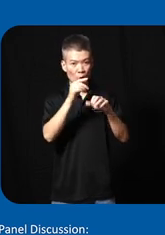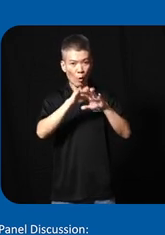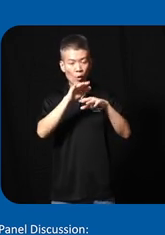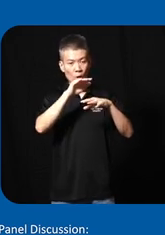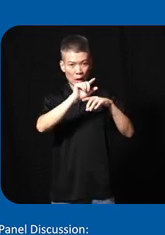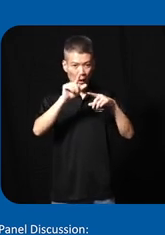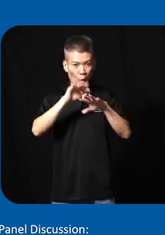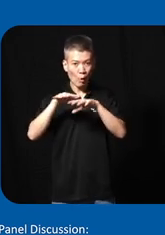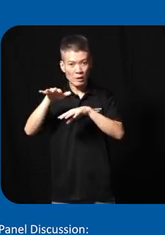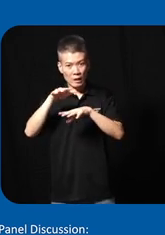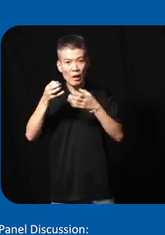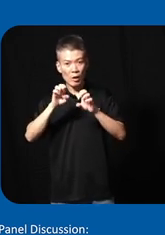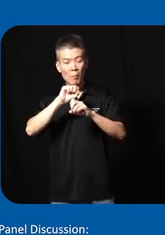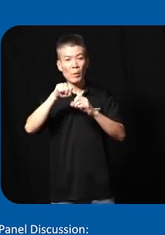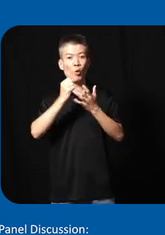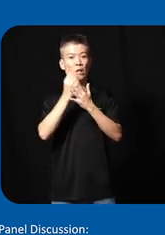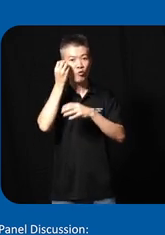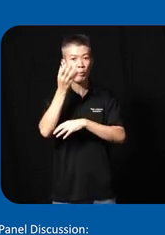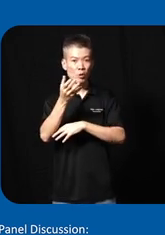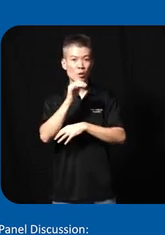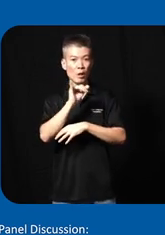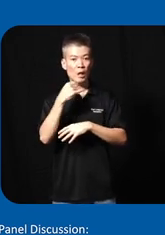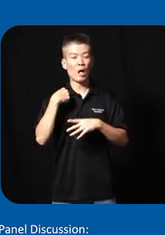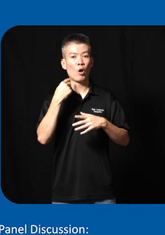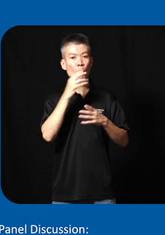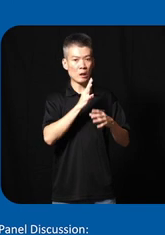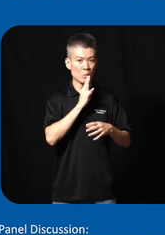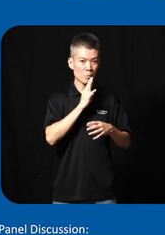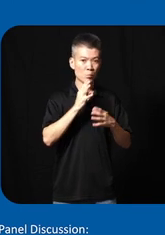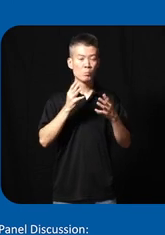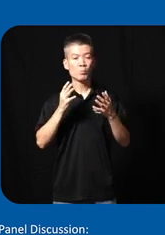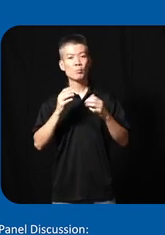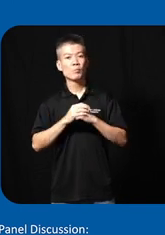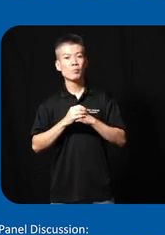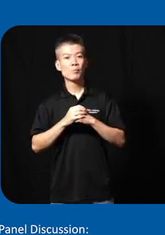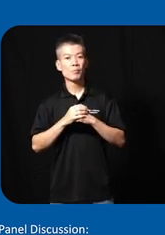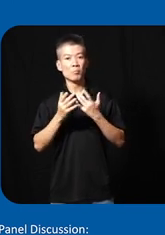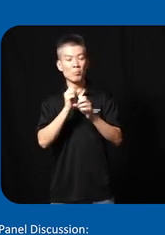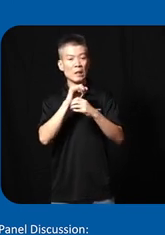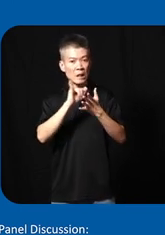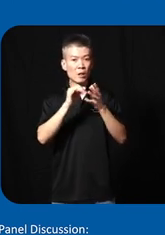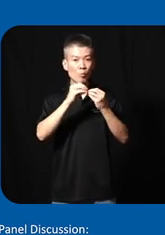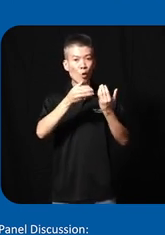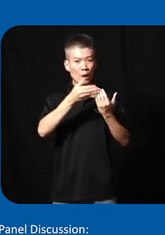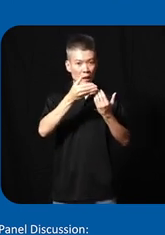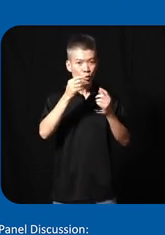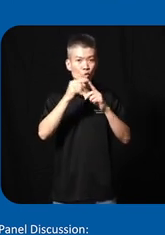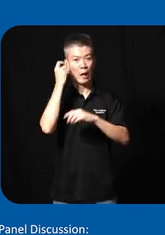onside events and make all informations and our speaking um make it more easy to understand for